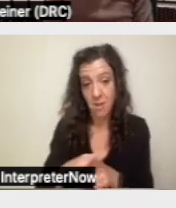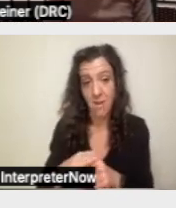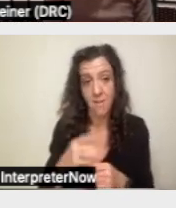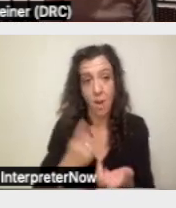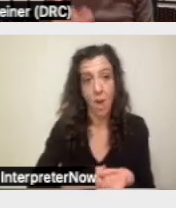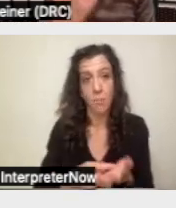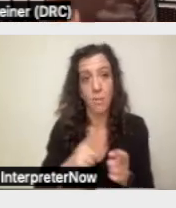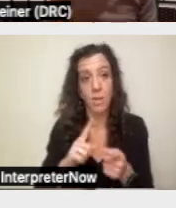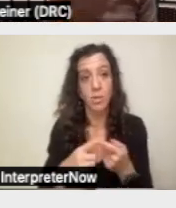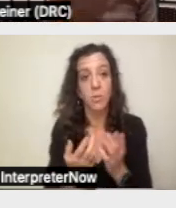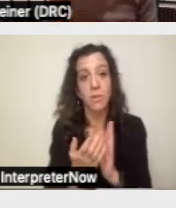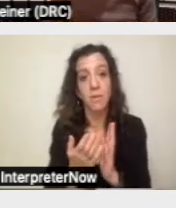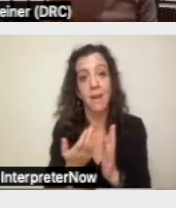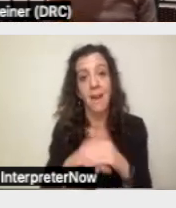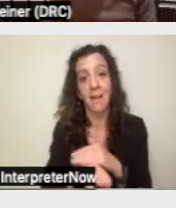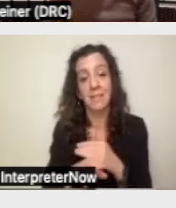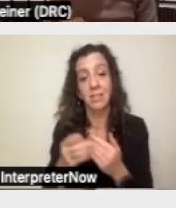And I think the answer is kind of maybe, maybe.